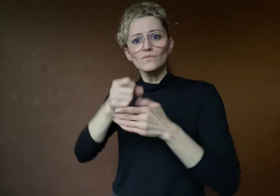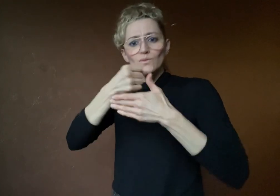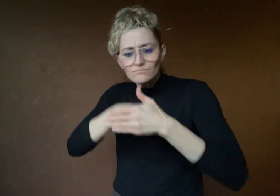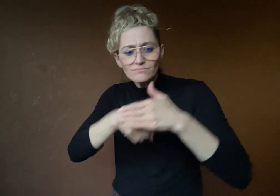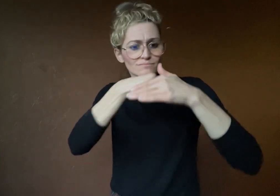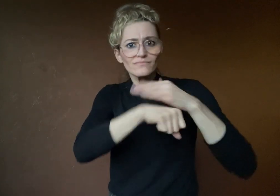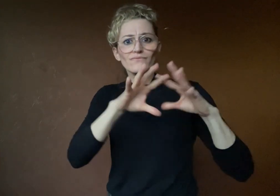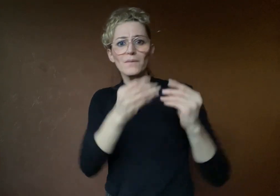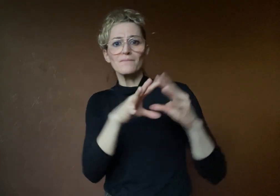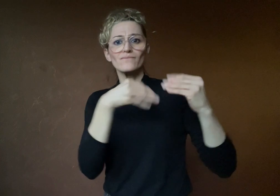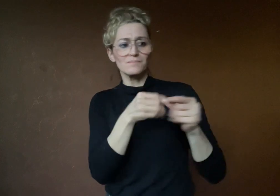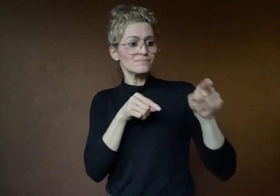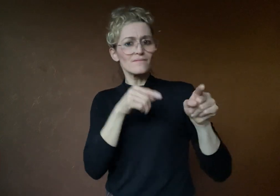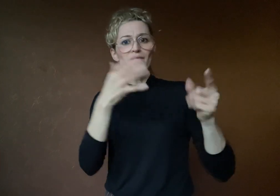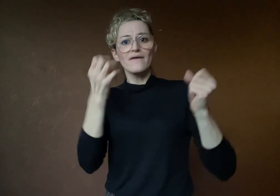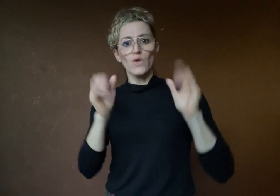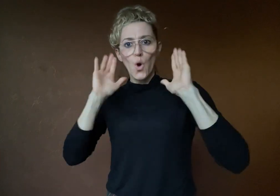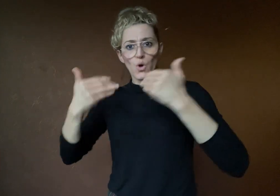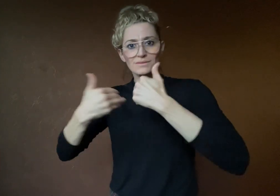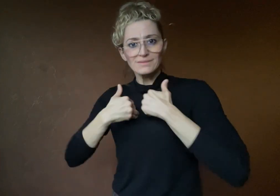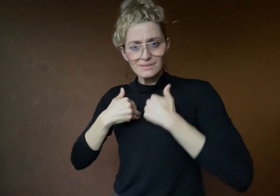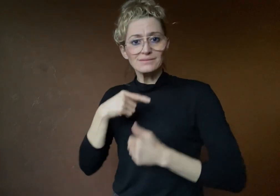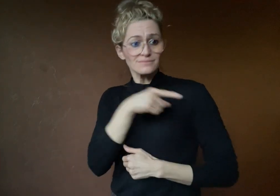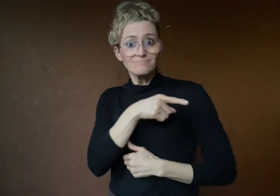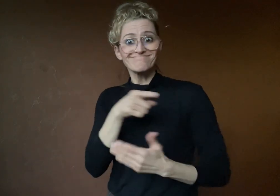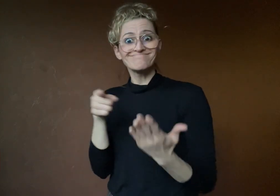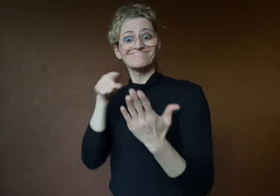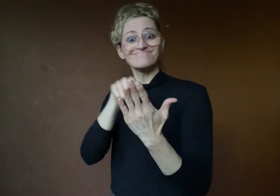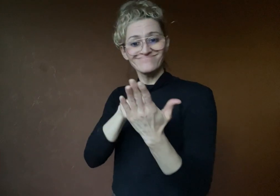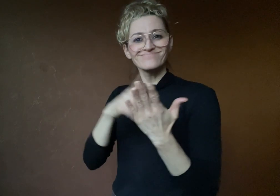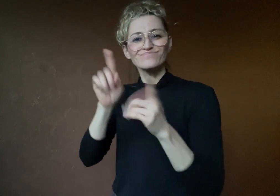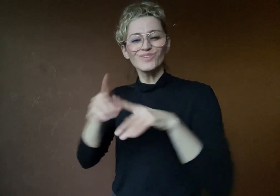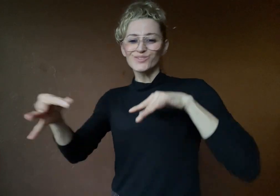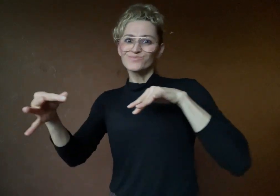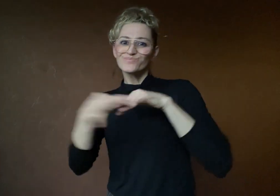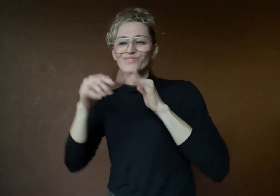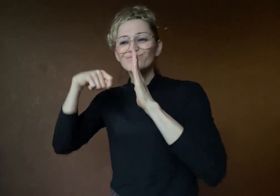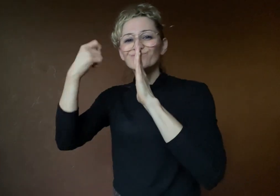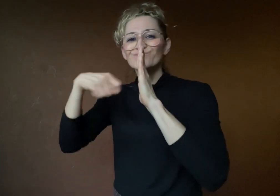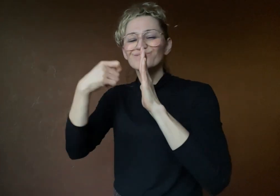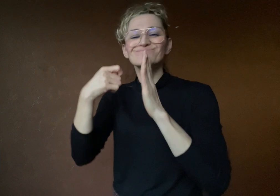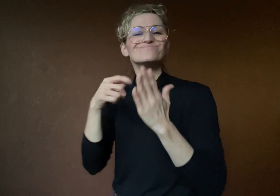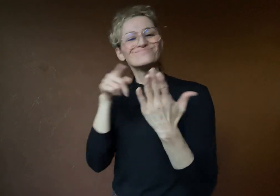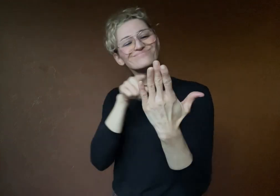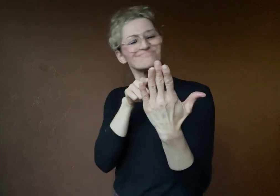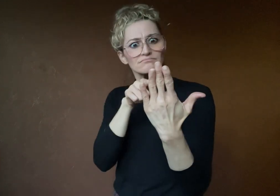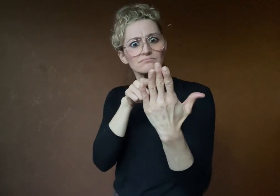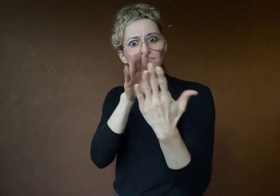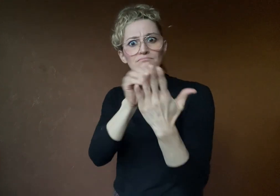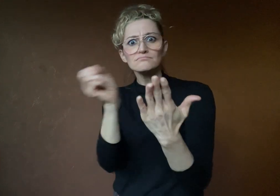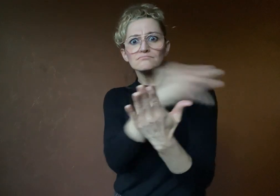from interviews on a wedding video. Other photographers